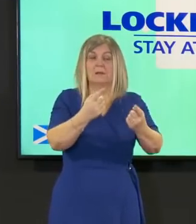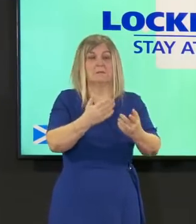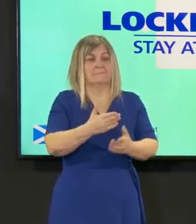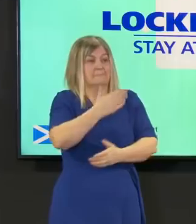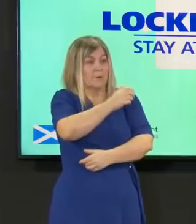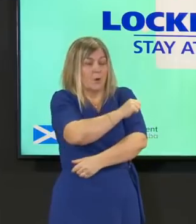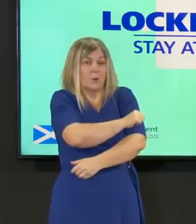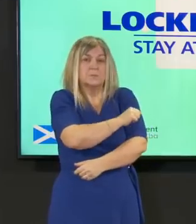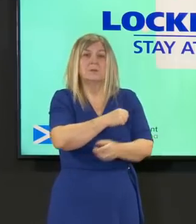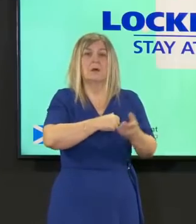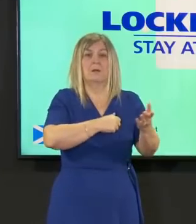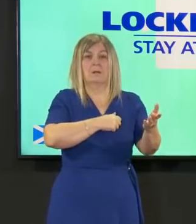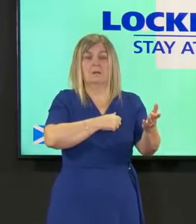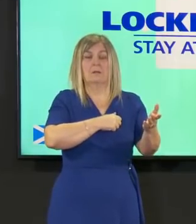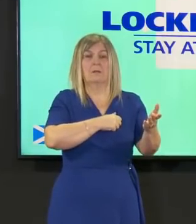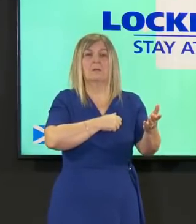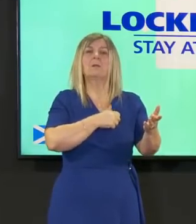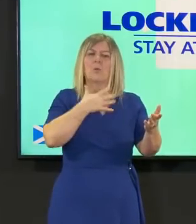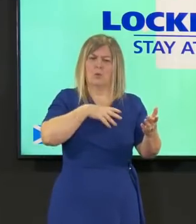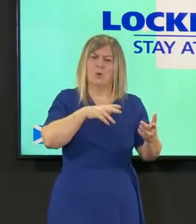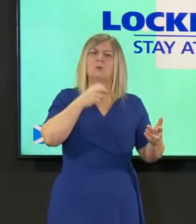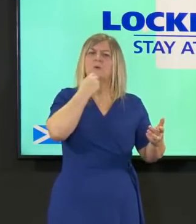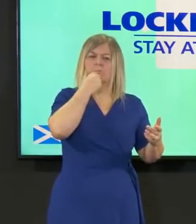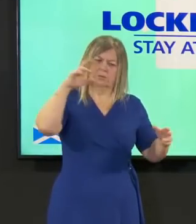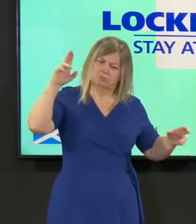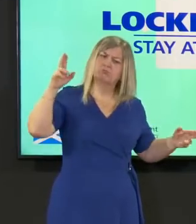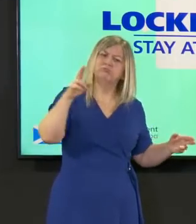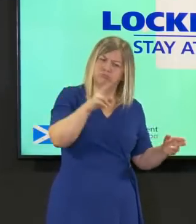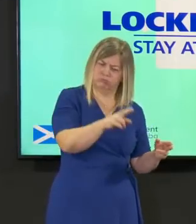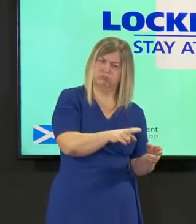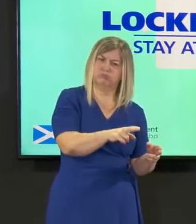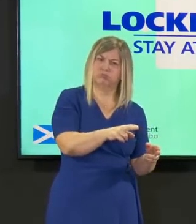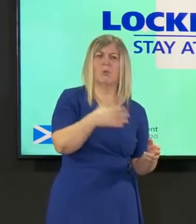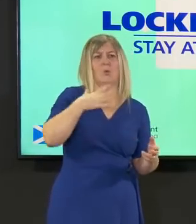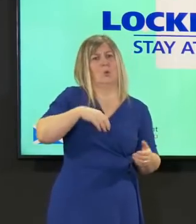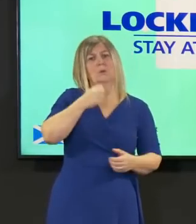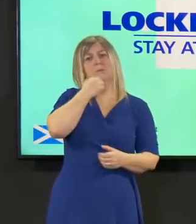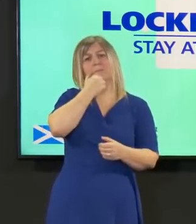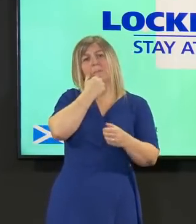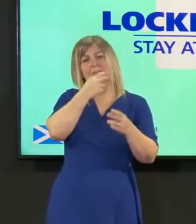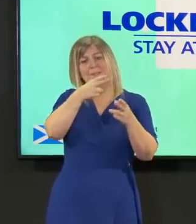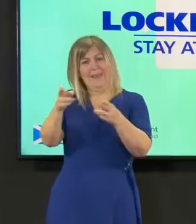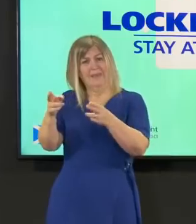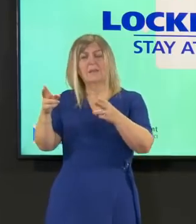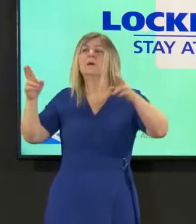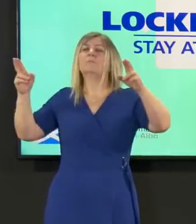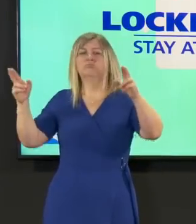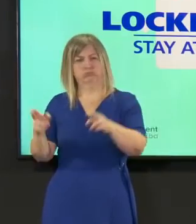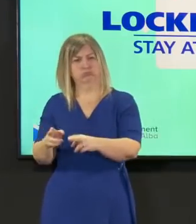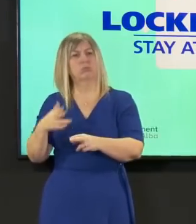and certainly reducing the number of people who die from coronavirus that's that's the motivation